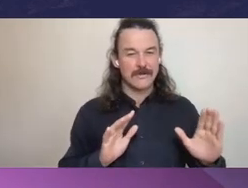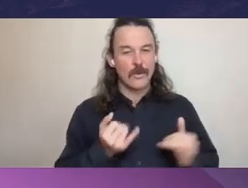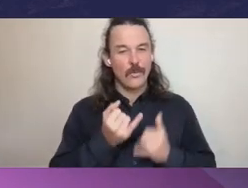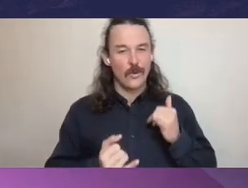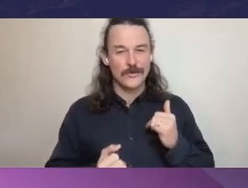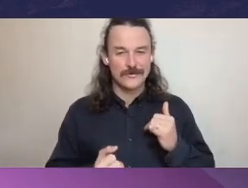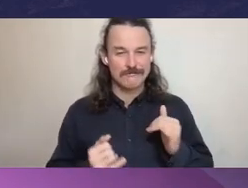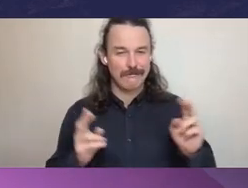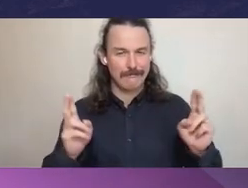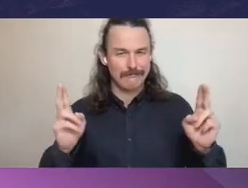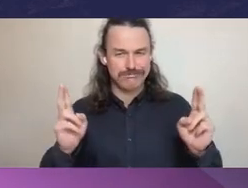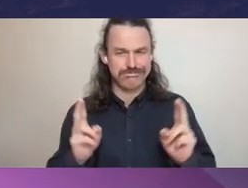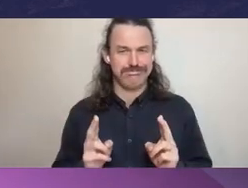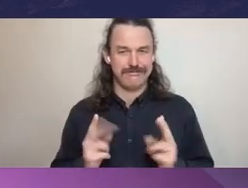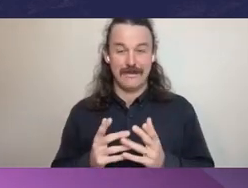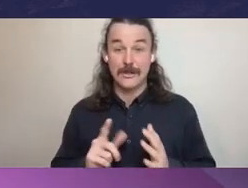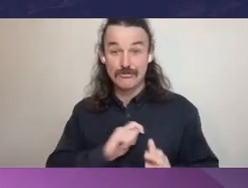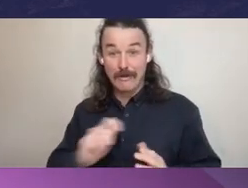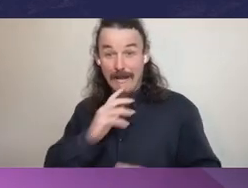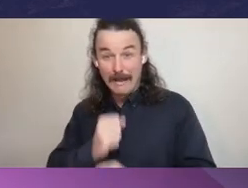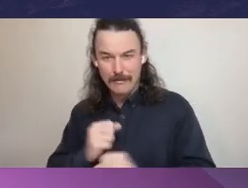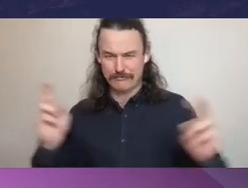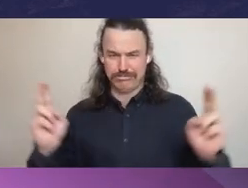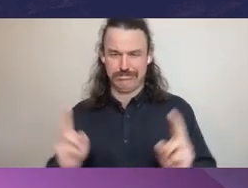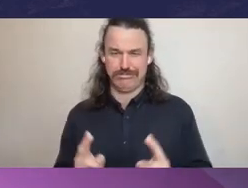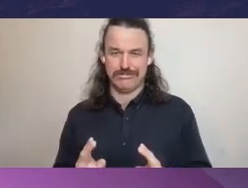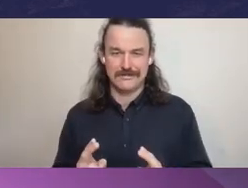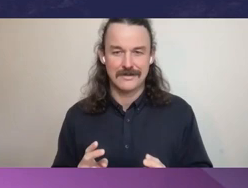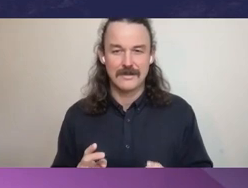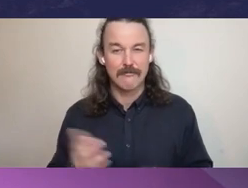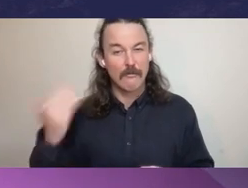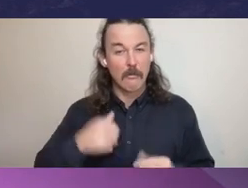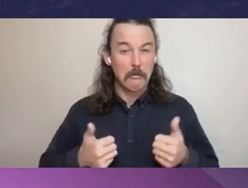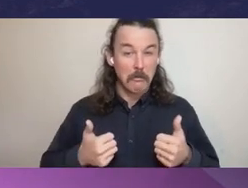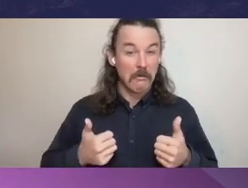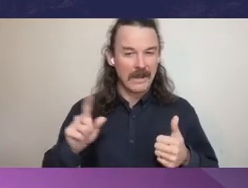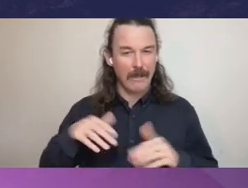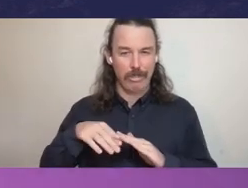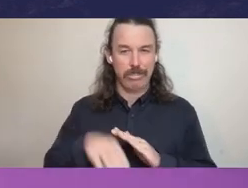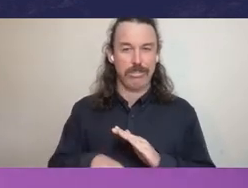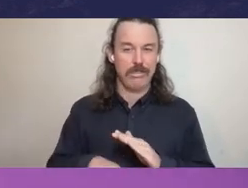And I’ve been saying that for some time that the explanation for that really lies